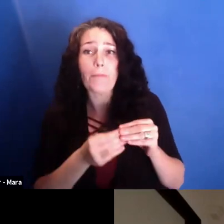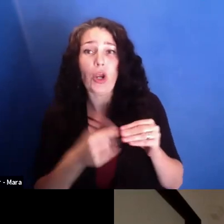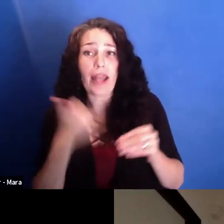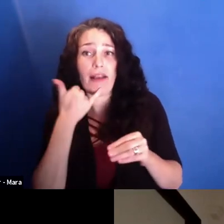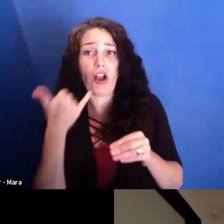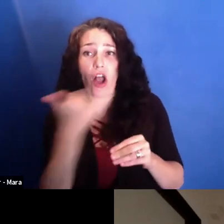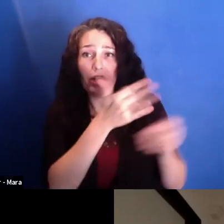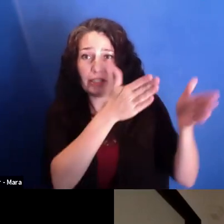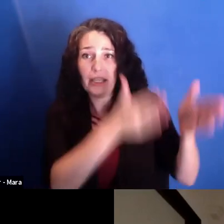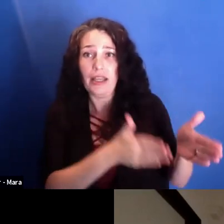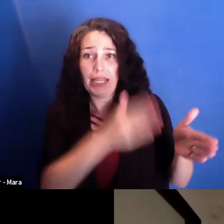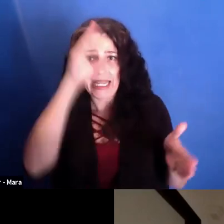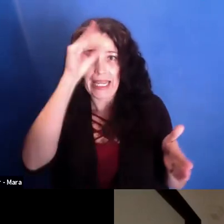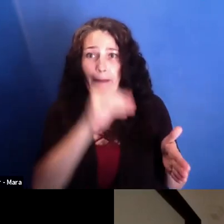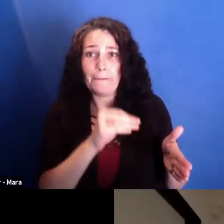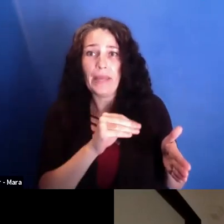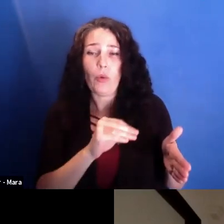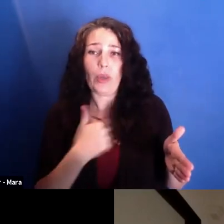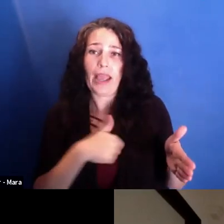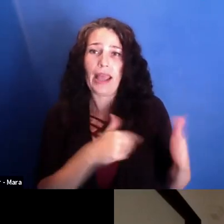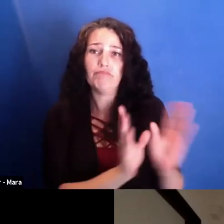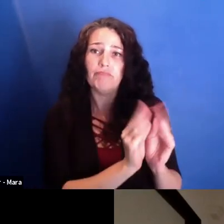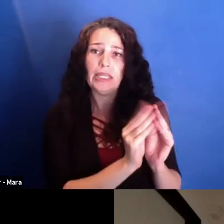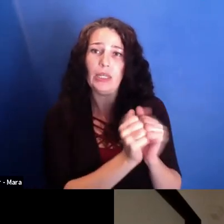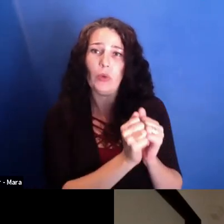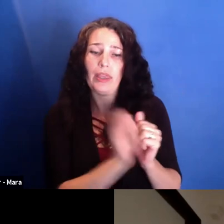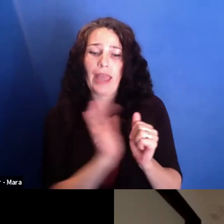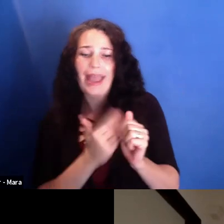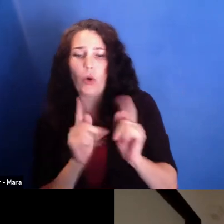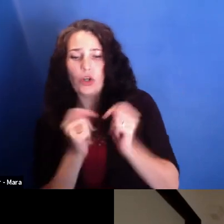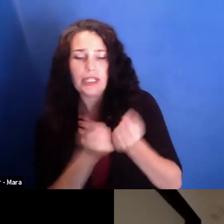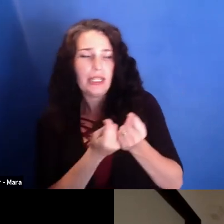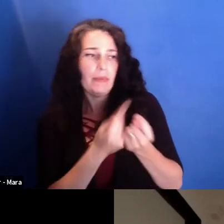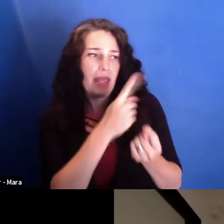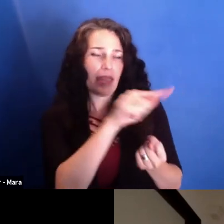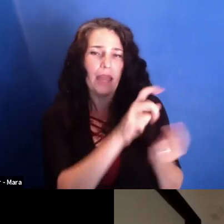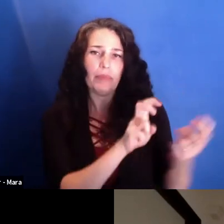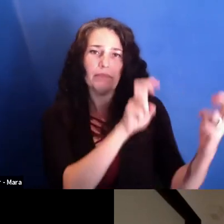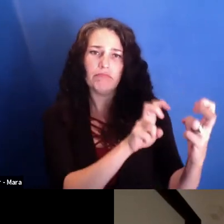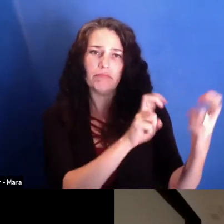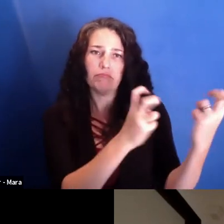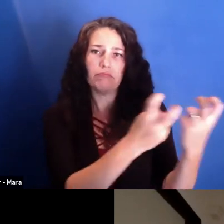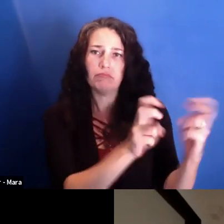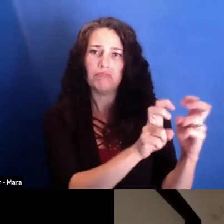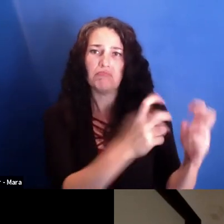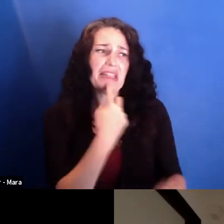We had a first meeting with our team and them. And they said, no. No way.